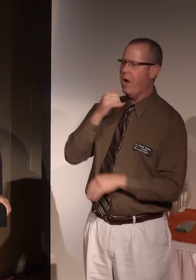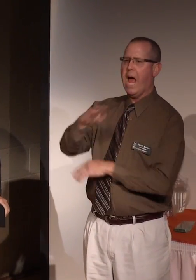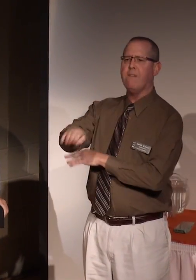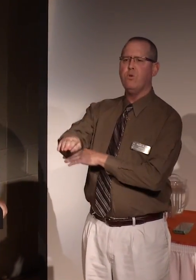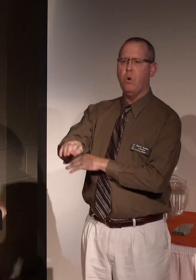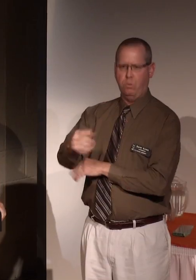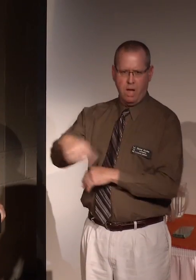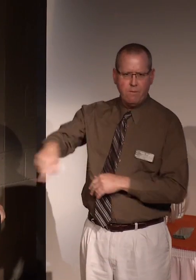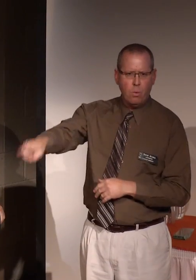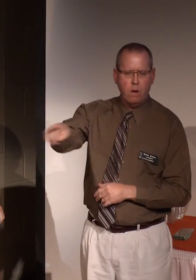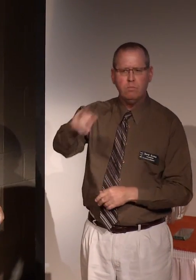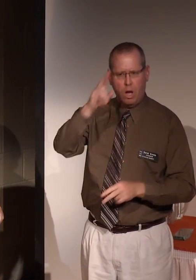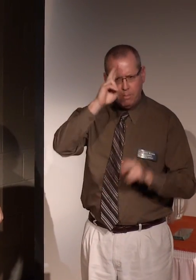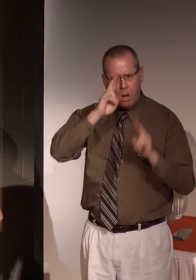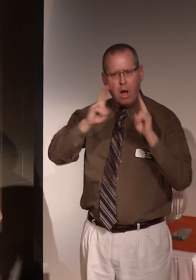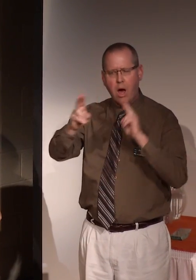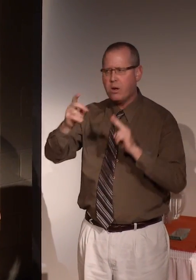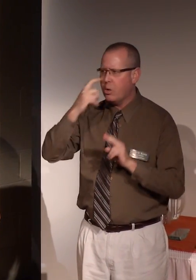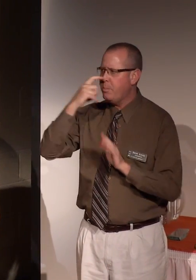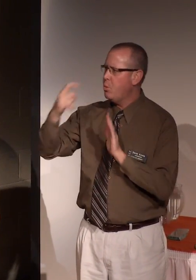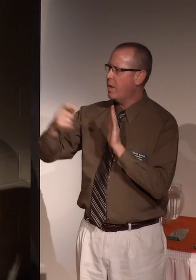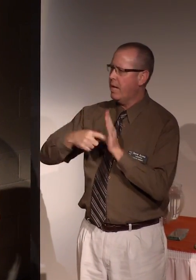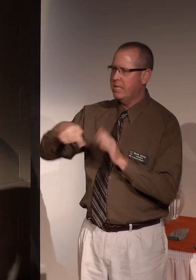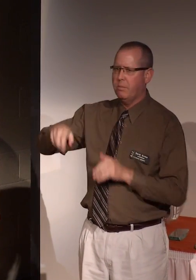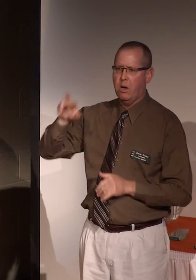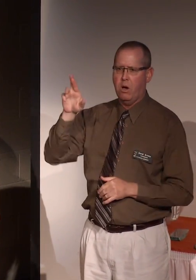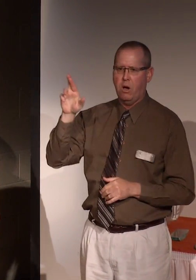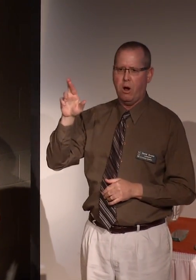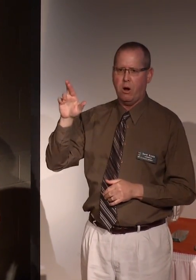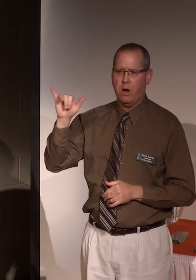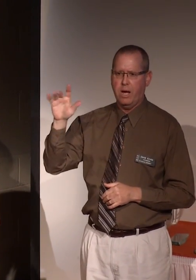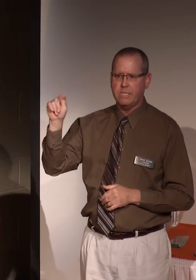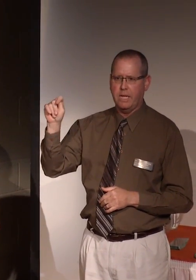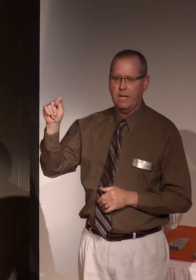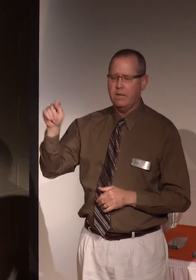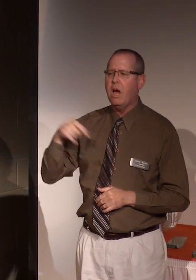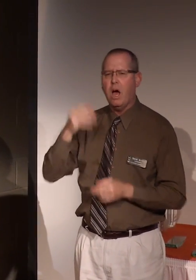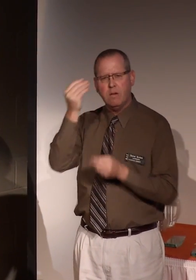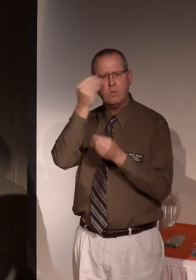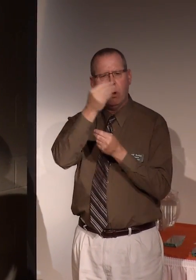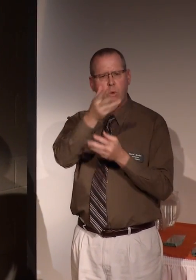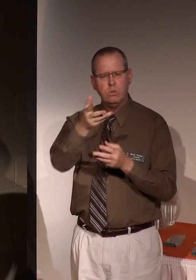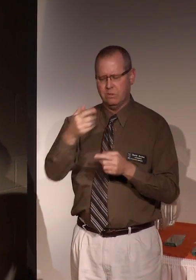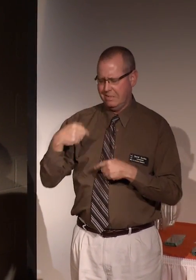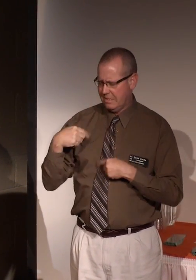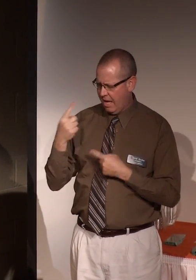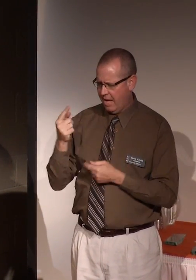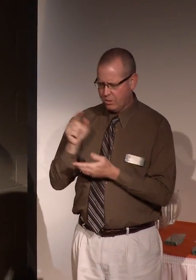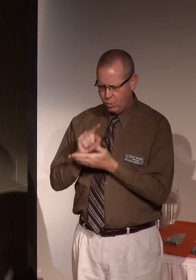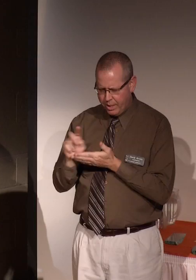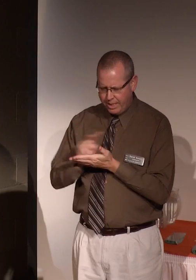It's truly an honor to be recognized by RIT. As i've said repeatedly over the last few weeks in talking about